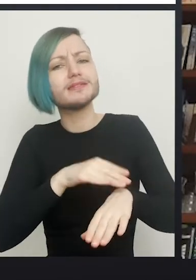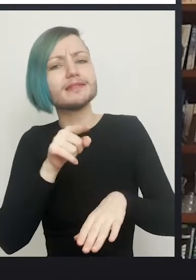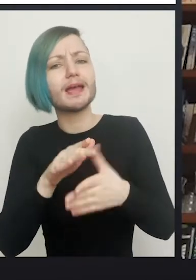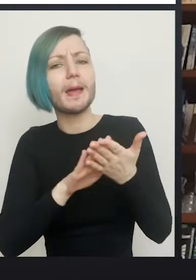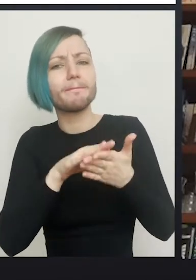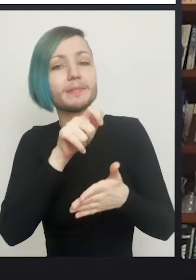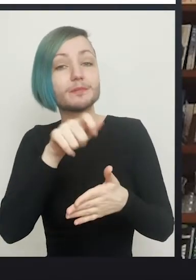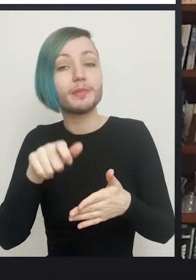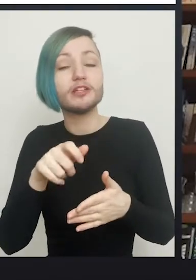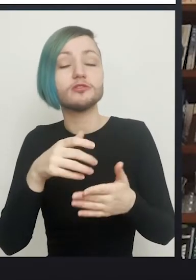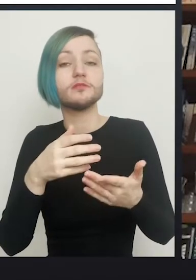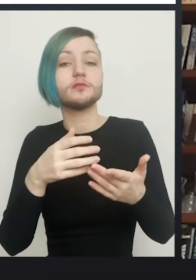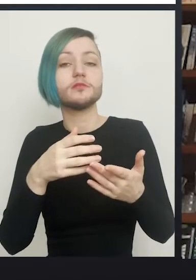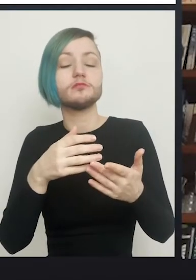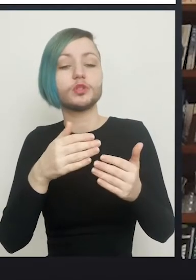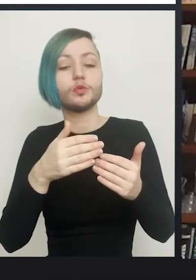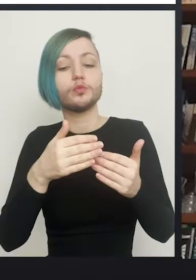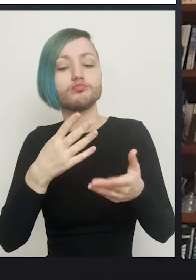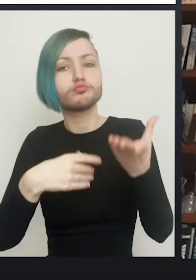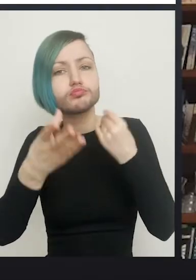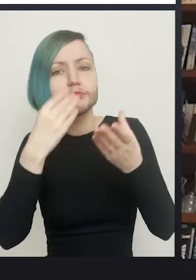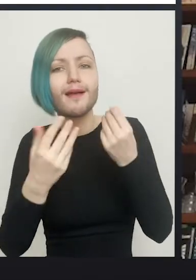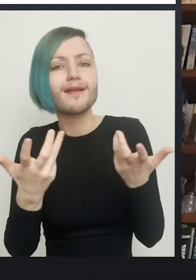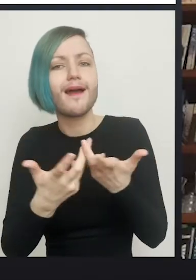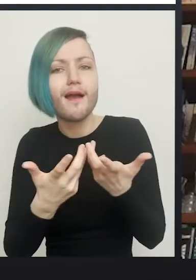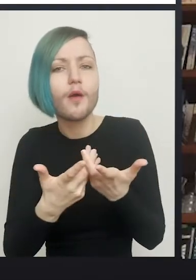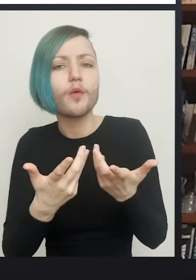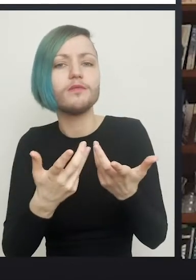as the days go a little bit longer, they learn how to change the pack